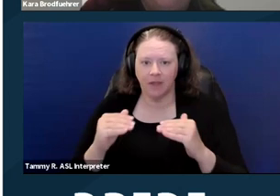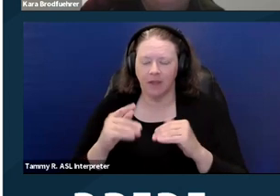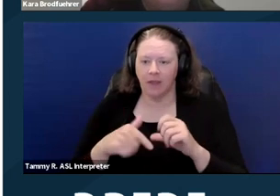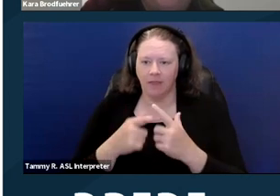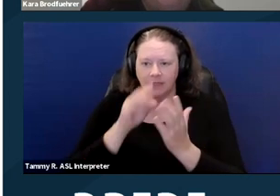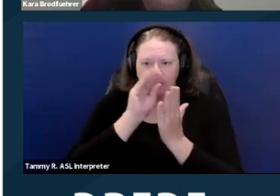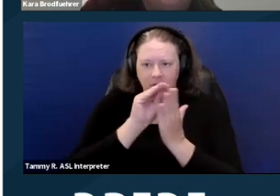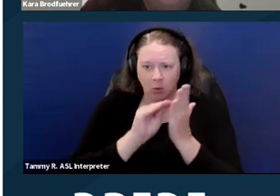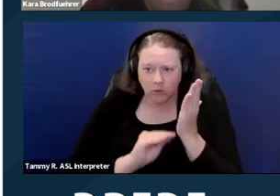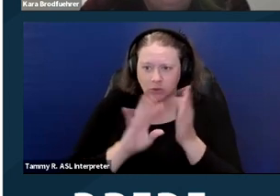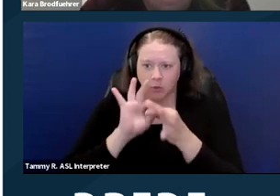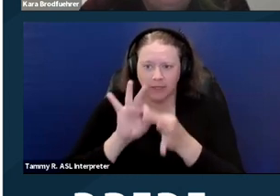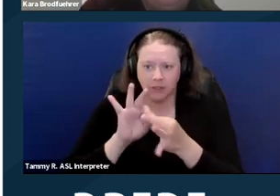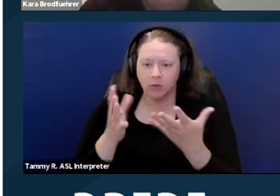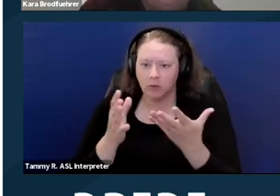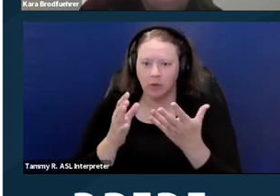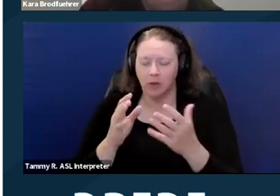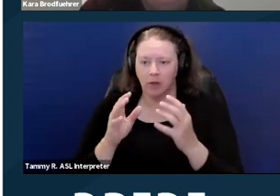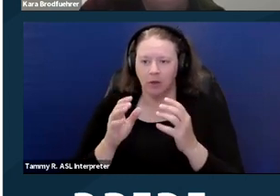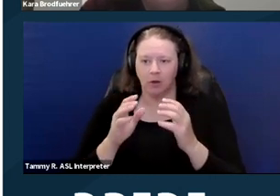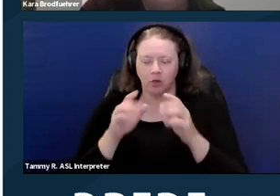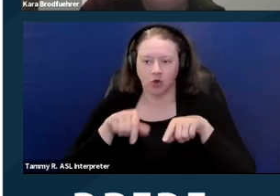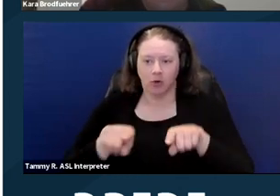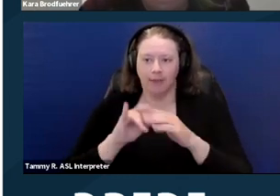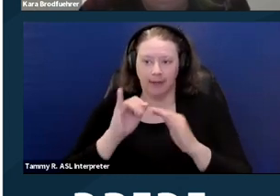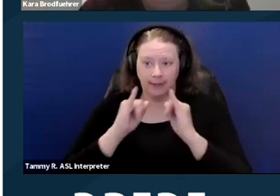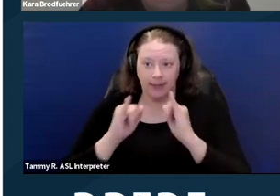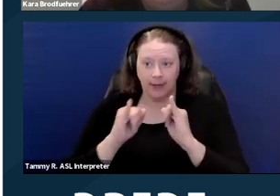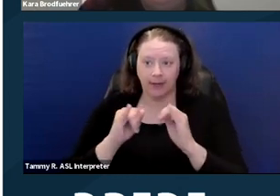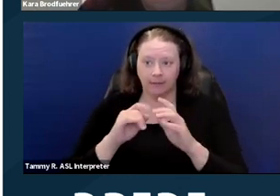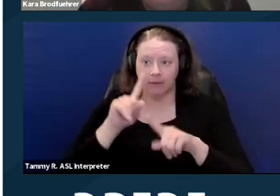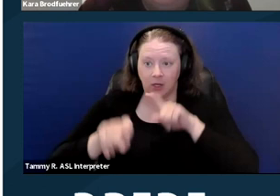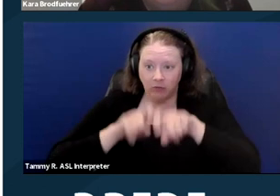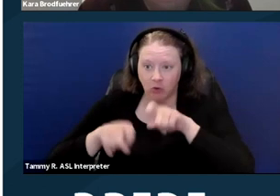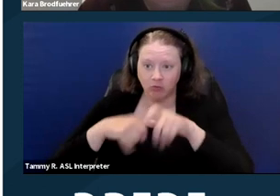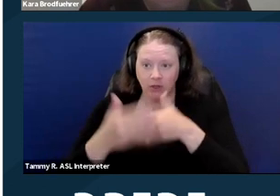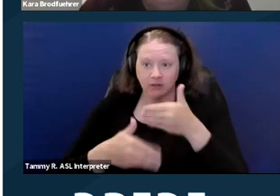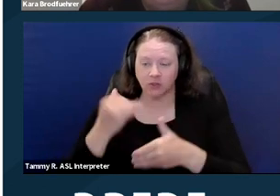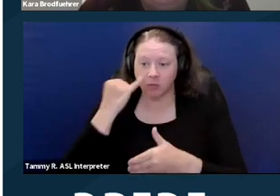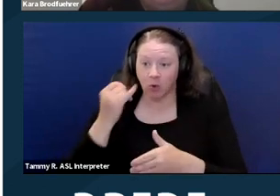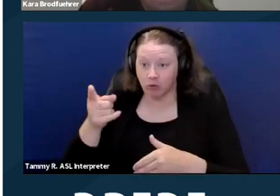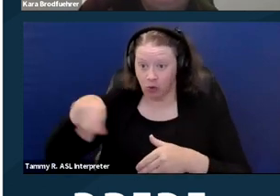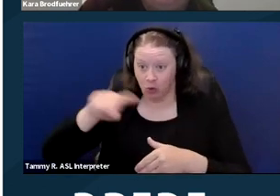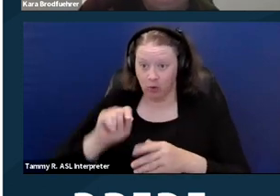As far as with the intake interview process, if you're filing a complaint